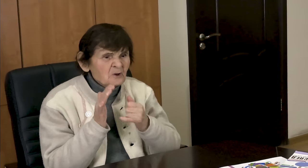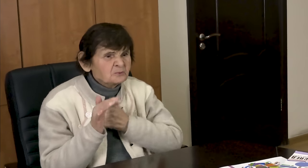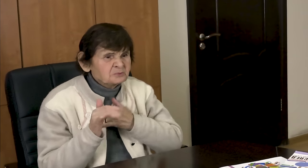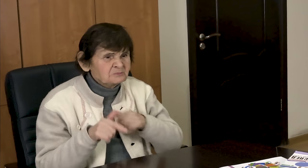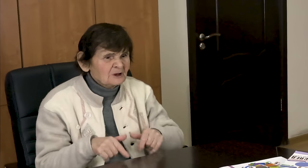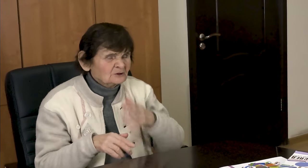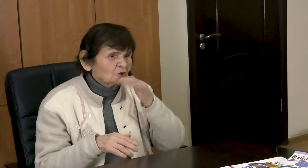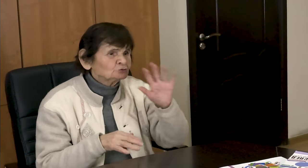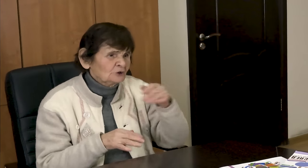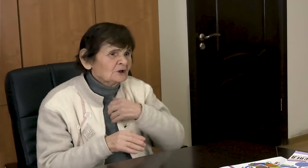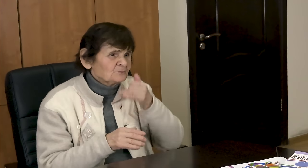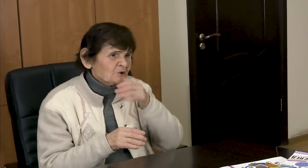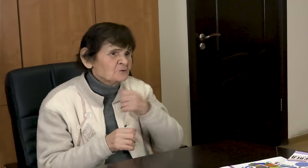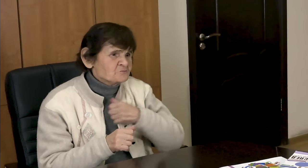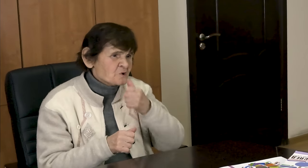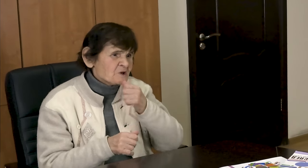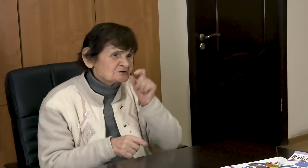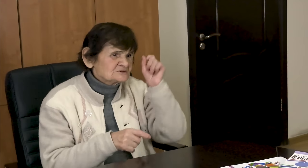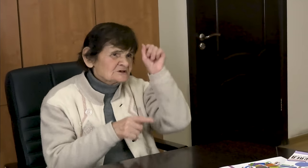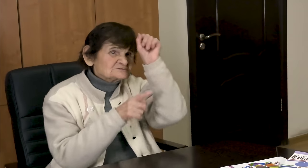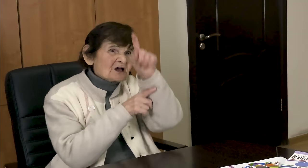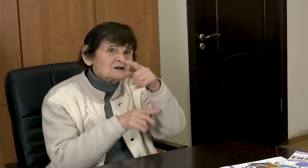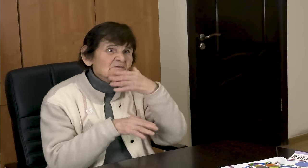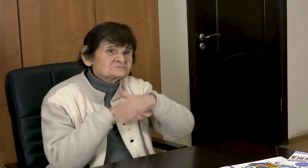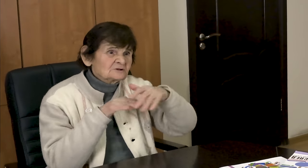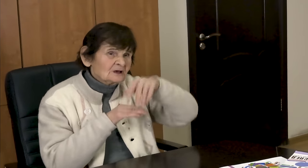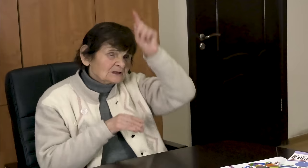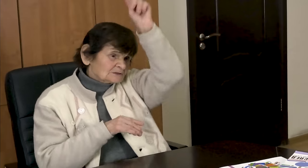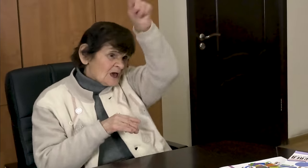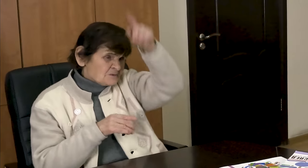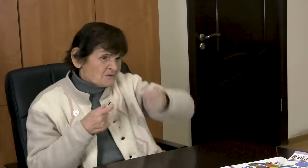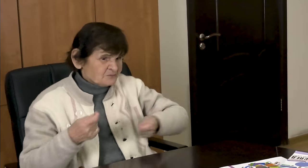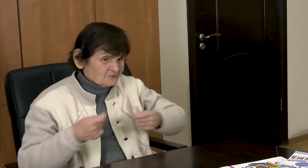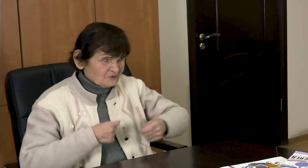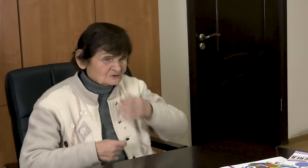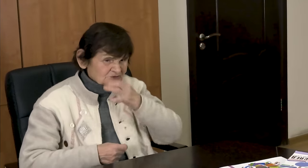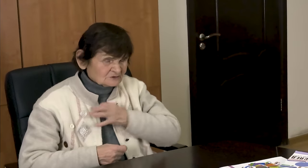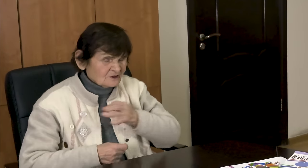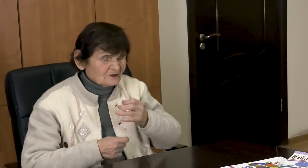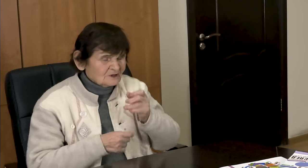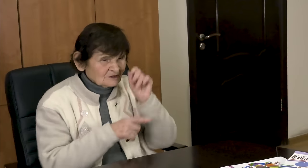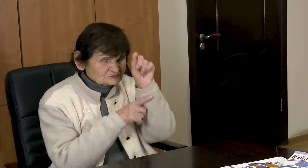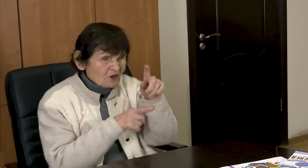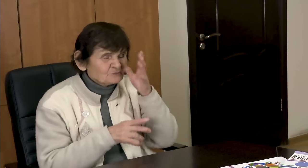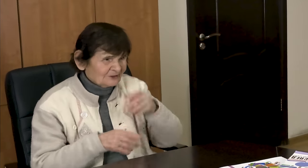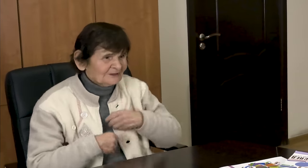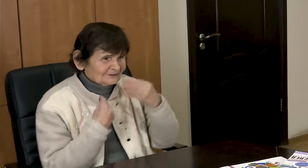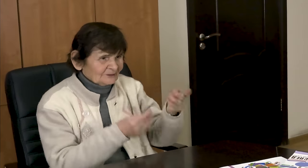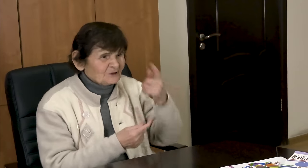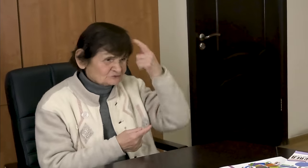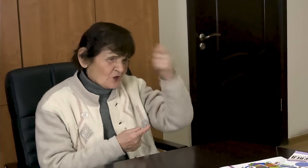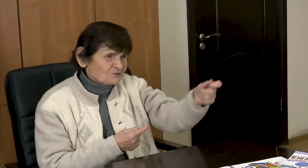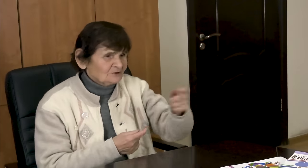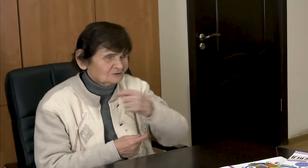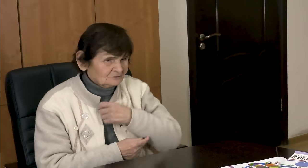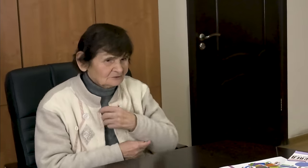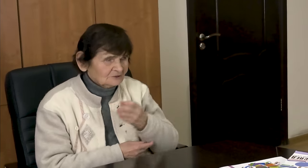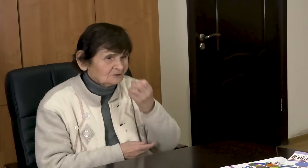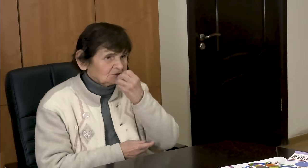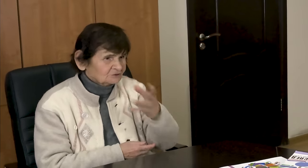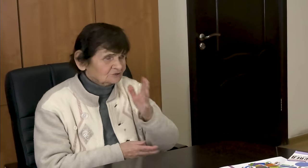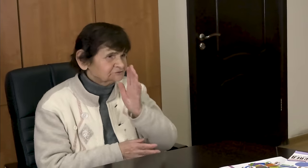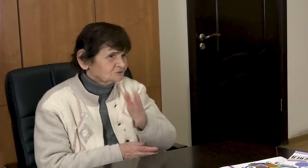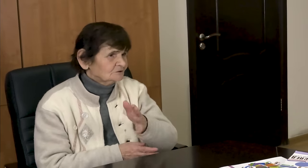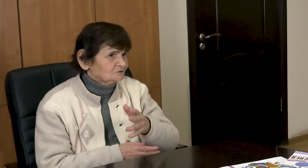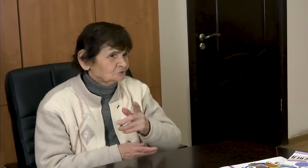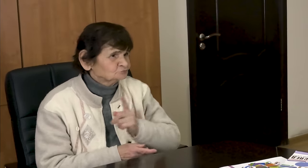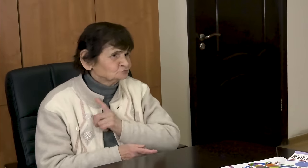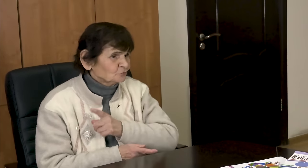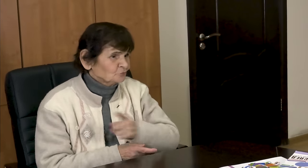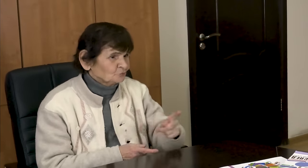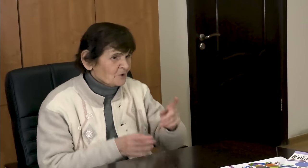But they told me that they were out of stock and needed to be ordered. I agreed and began to wait.